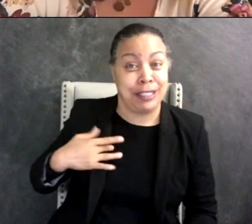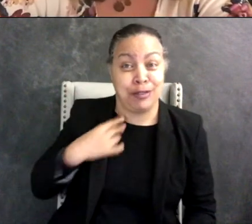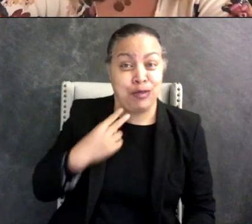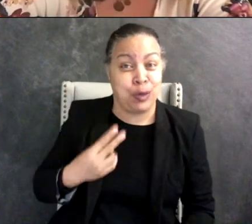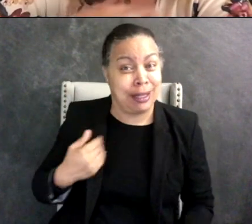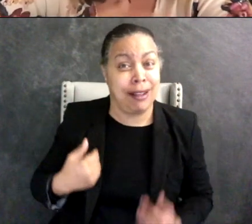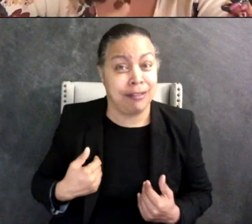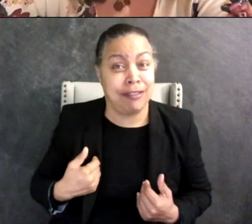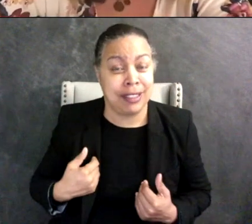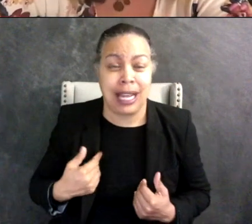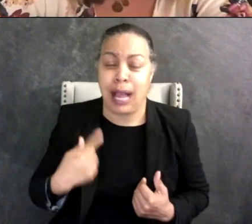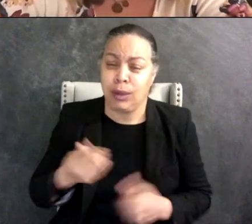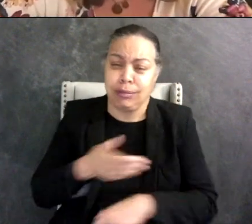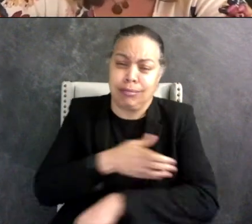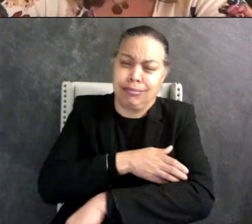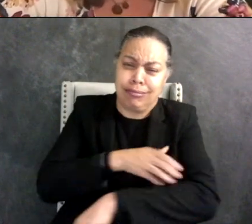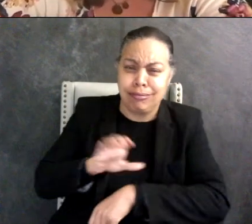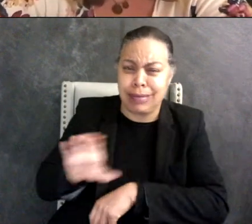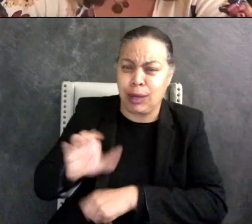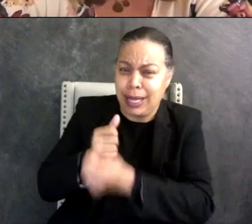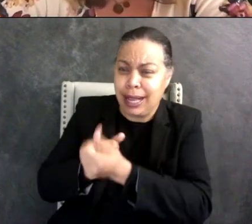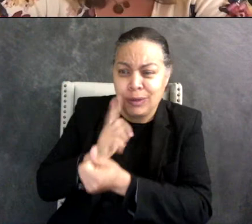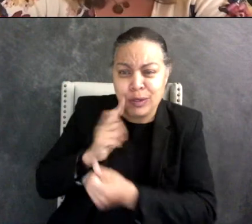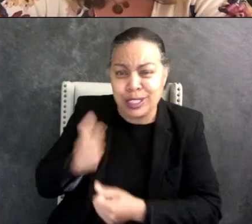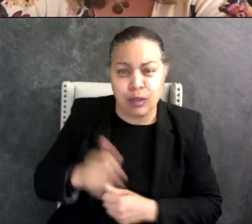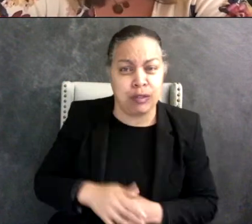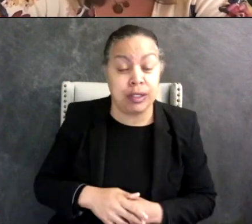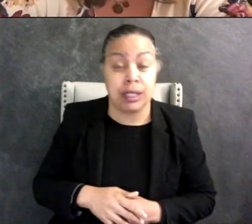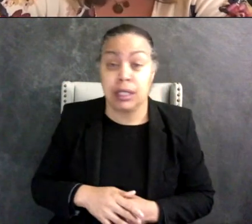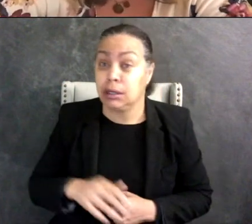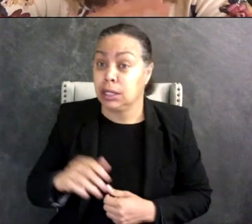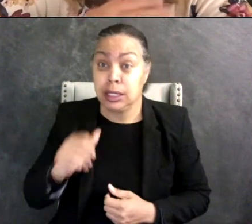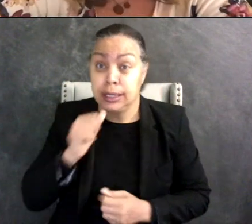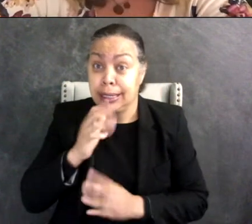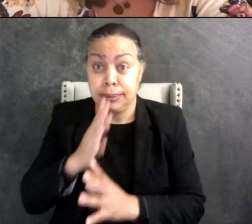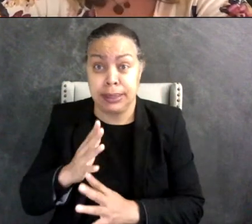like empower her to advocate for herself non-verbally and you know through other means and